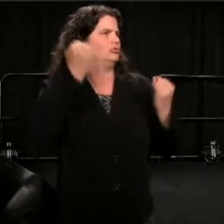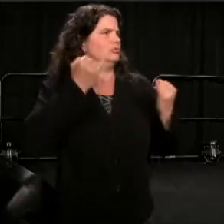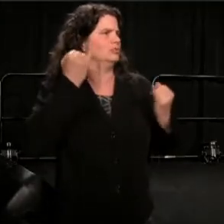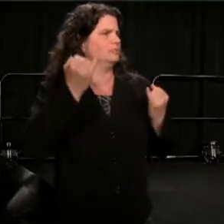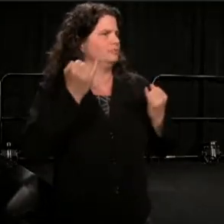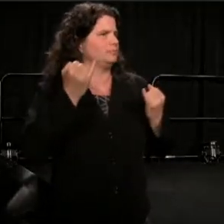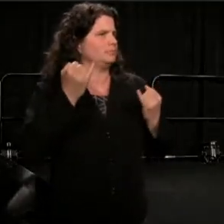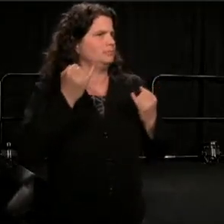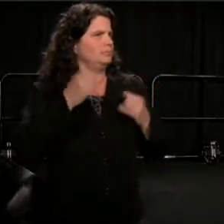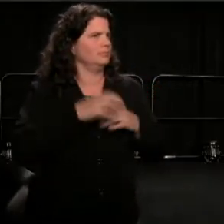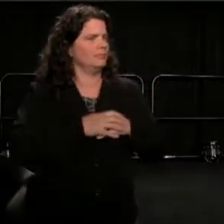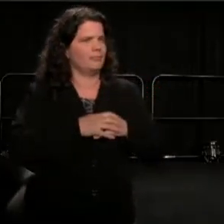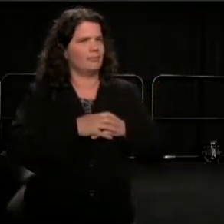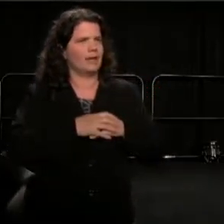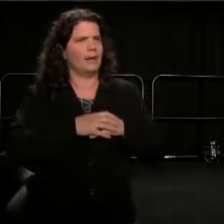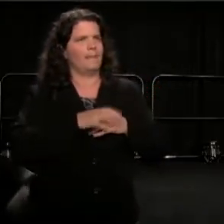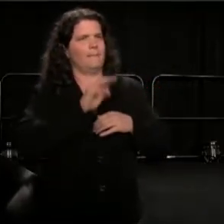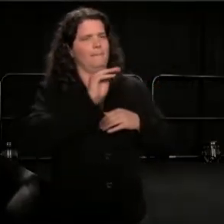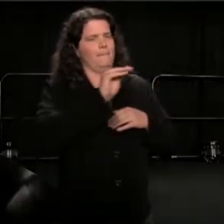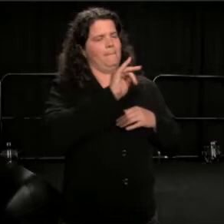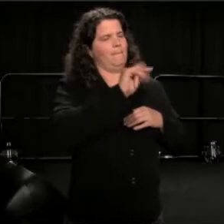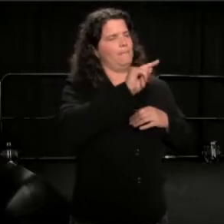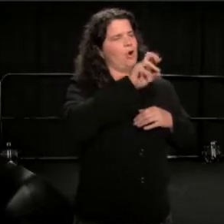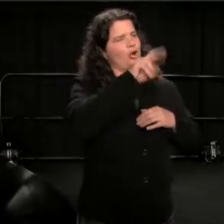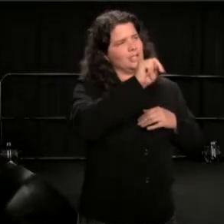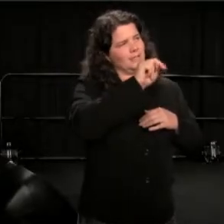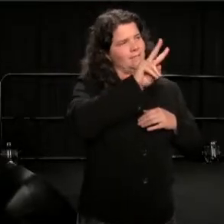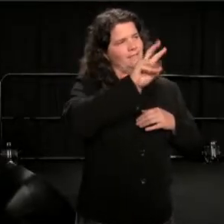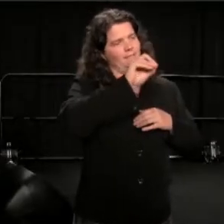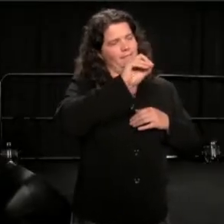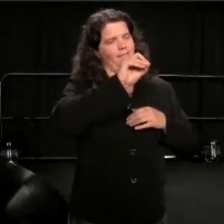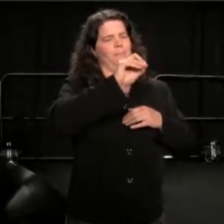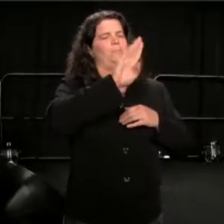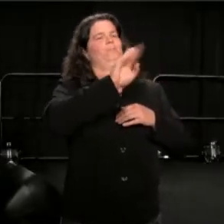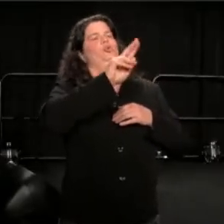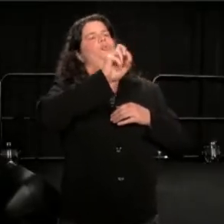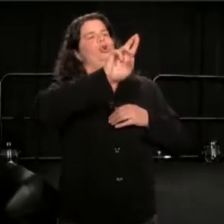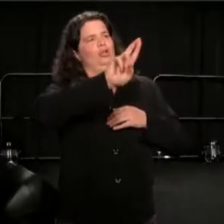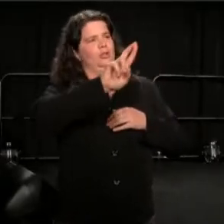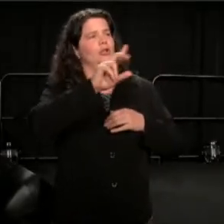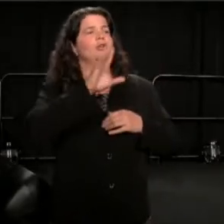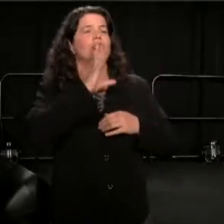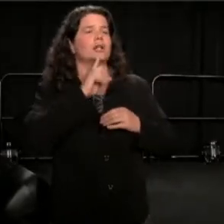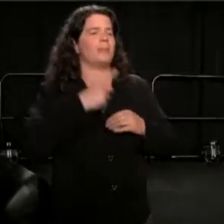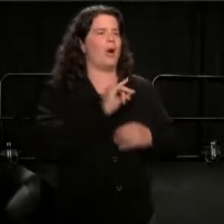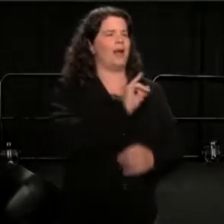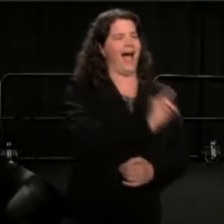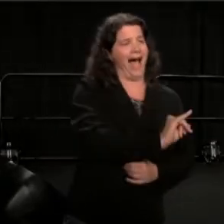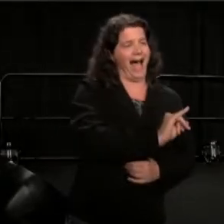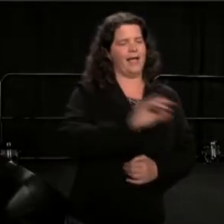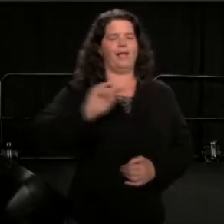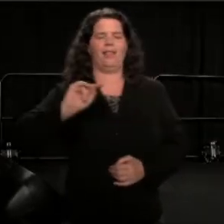We can either have, "I, it" relationships, in which we turn persons into things.